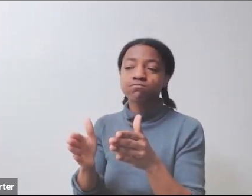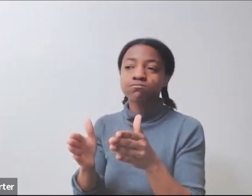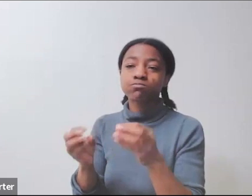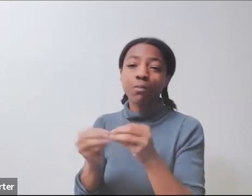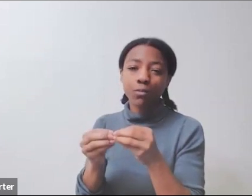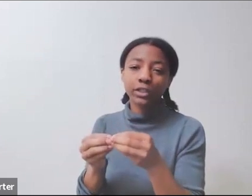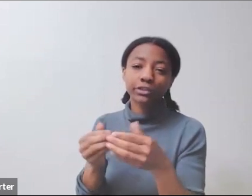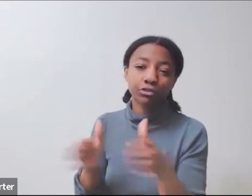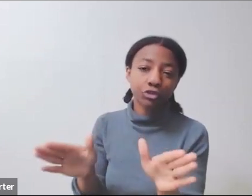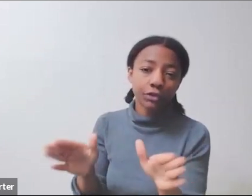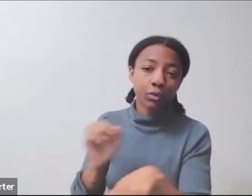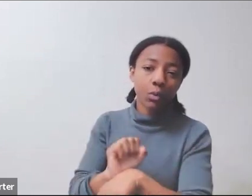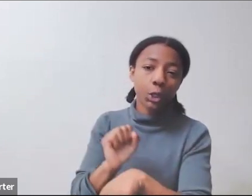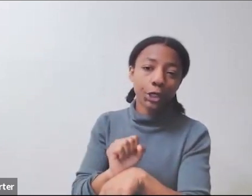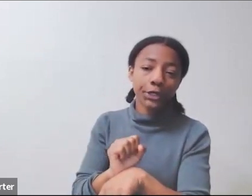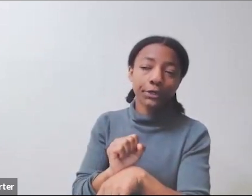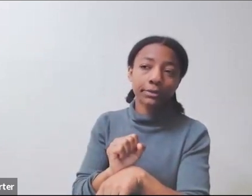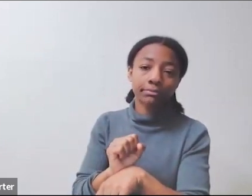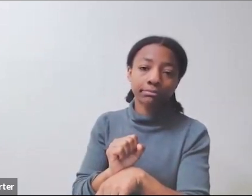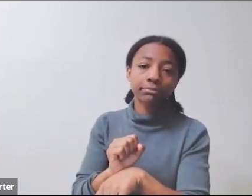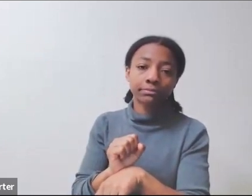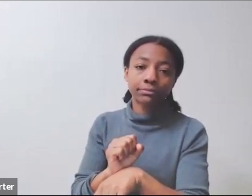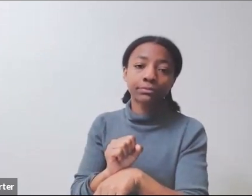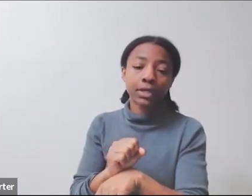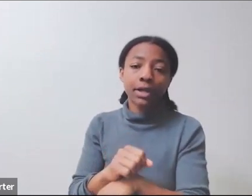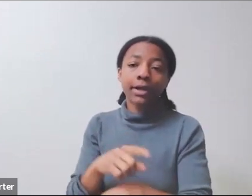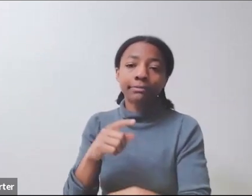Something that I think there's a lot of room for improvement.